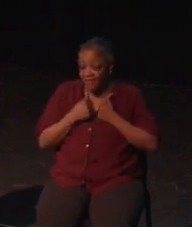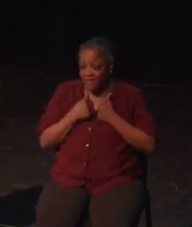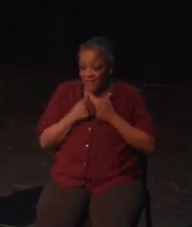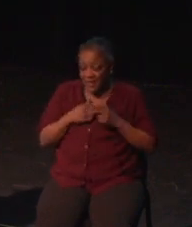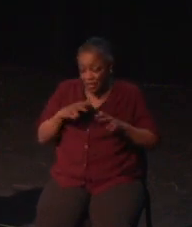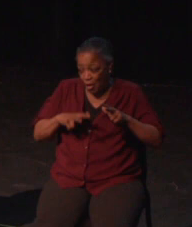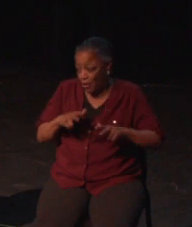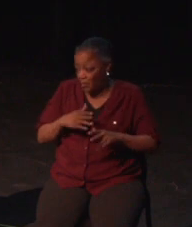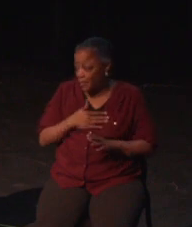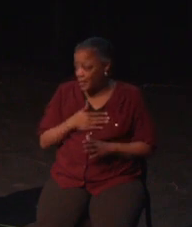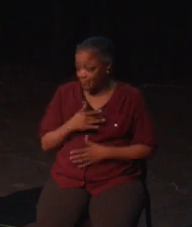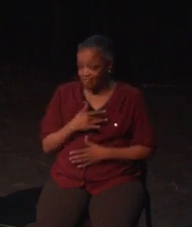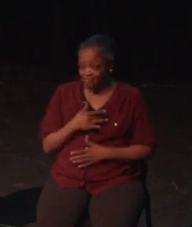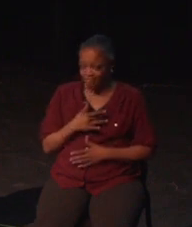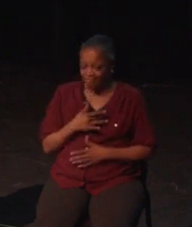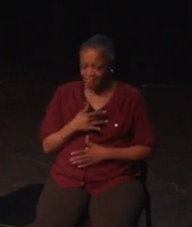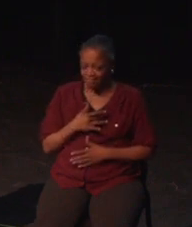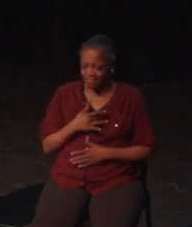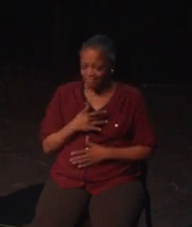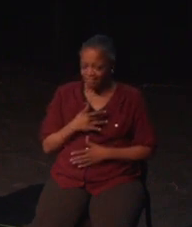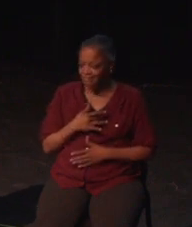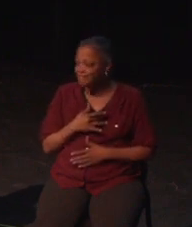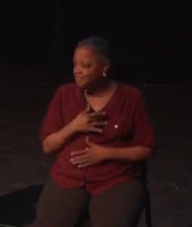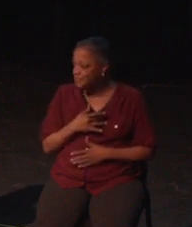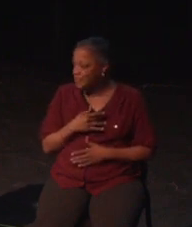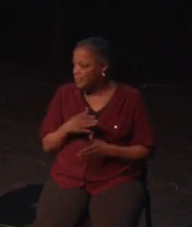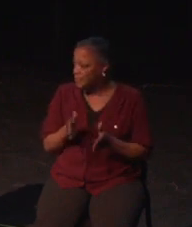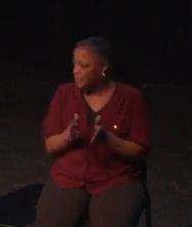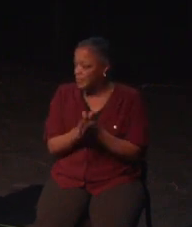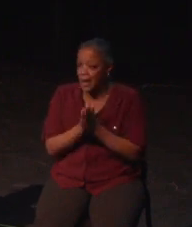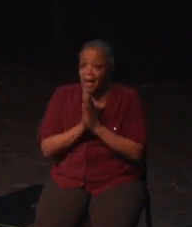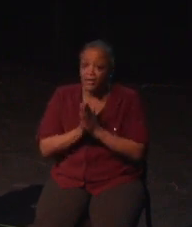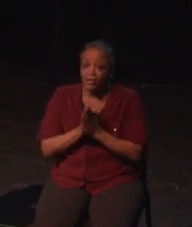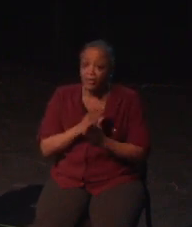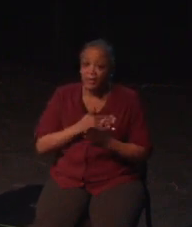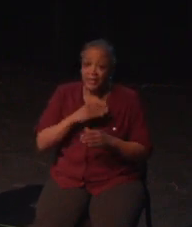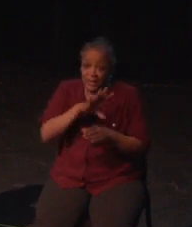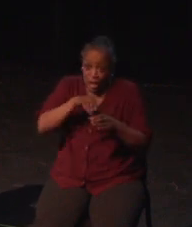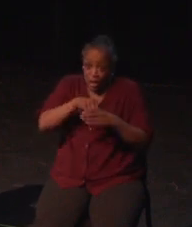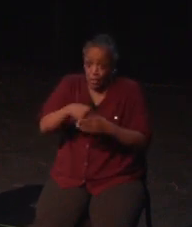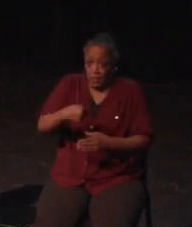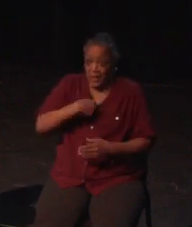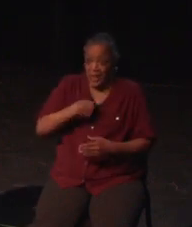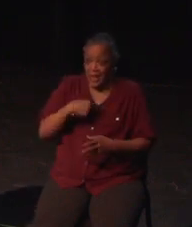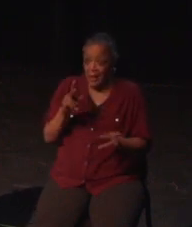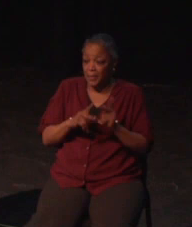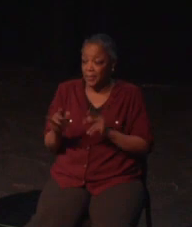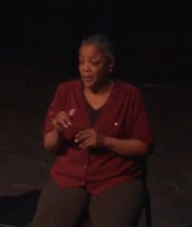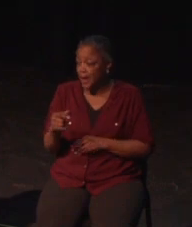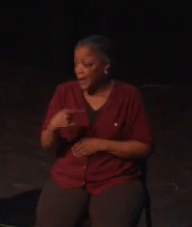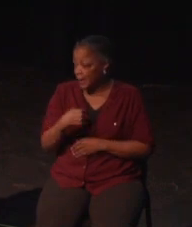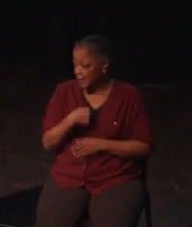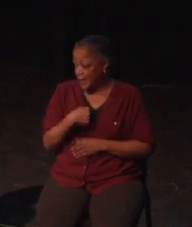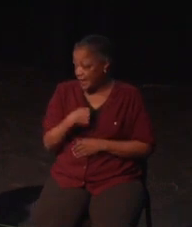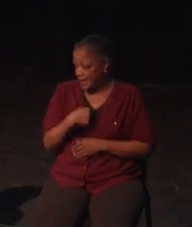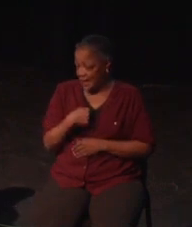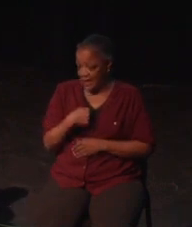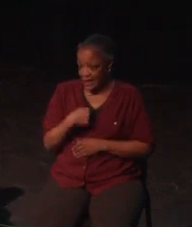Perhaps it's interesting to note that I don't always know first what I'm finding an accessible about a game.